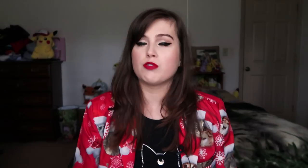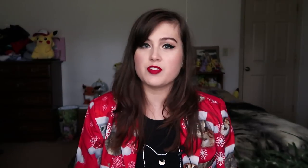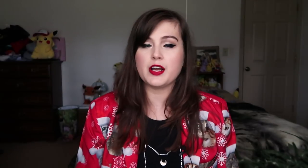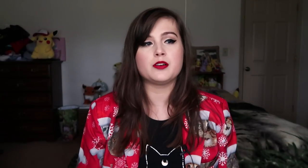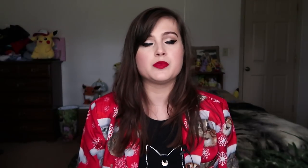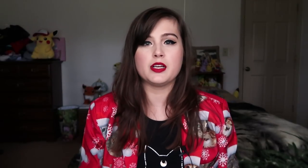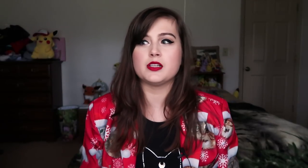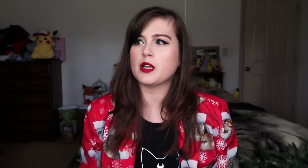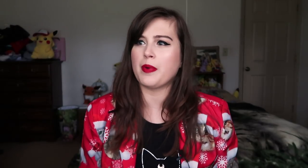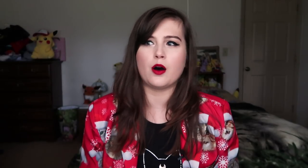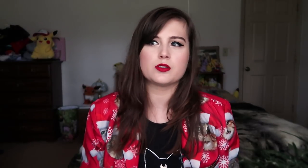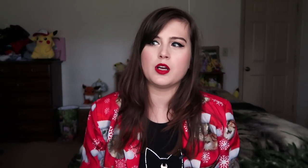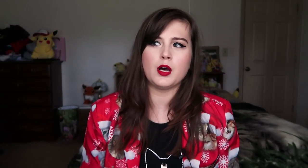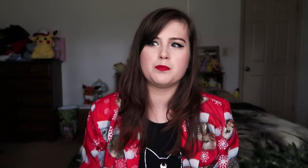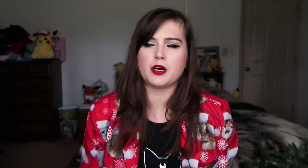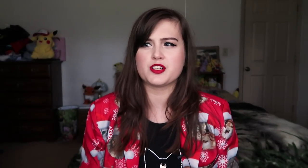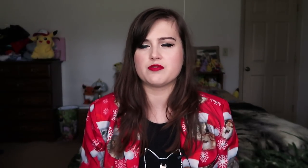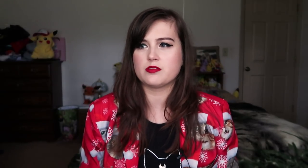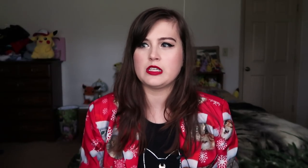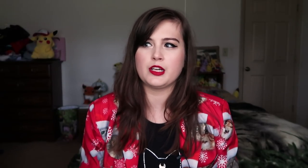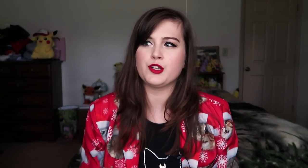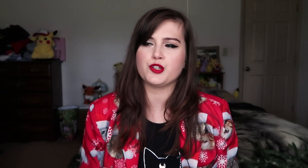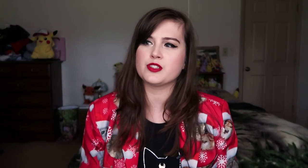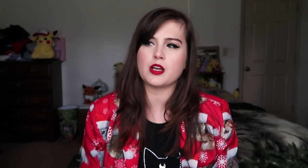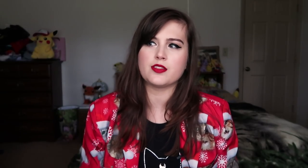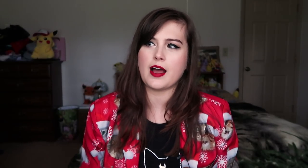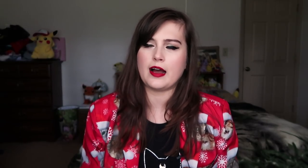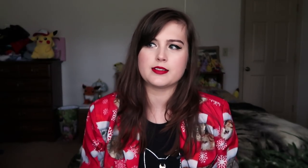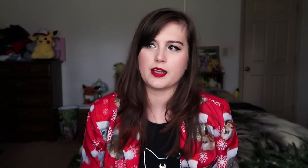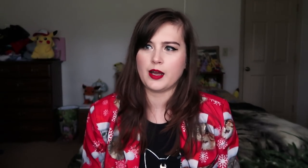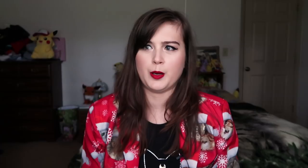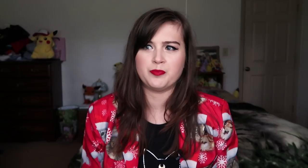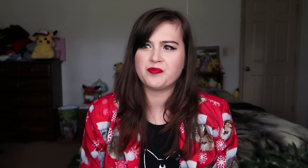Riverdale is about a bunch of teenagers that...